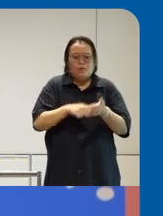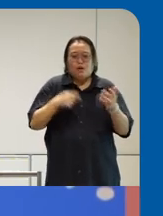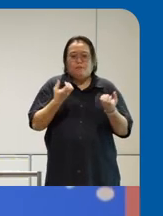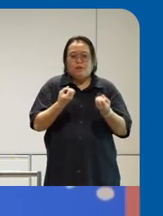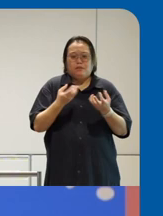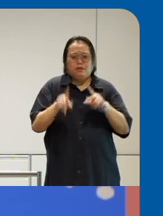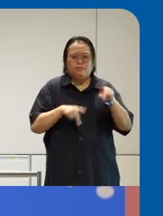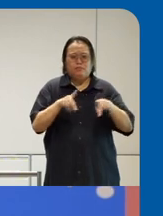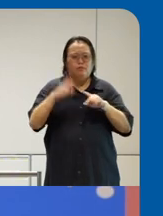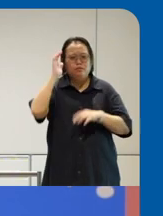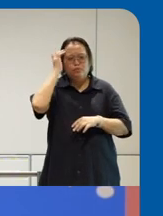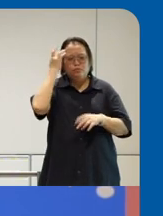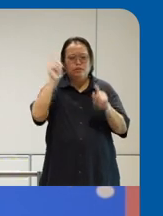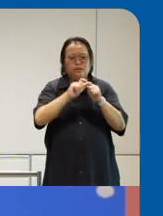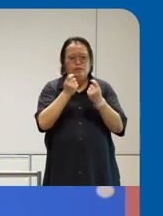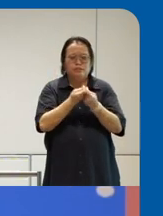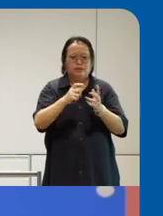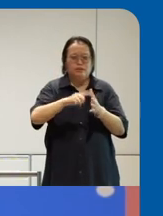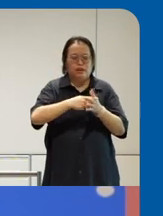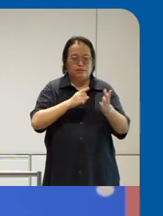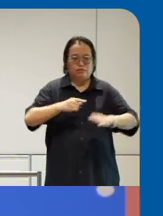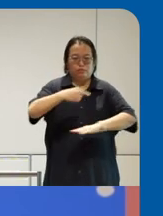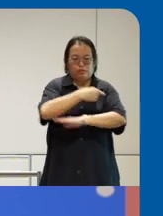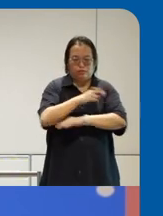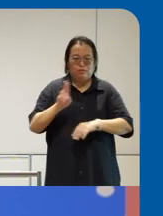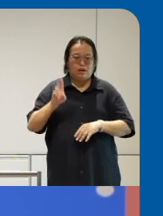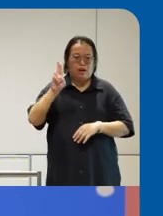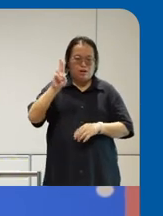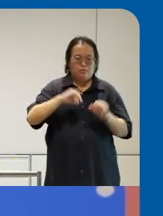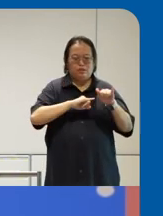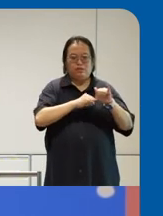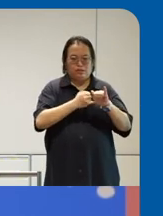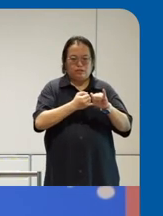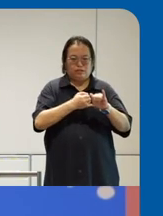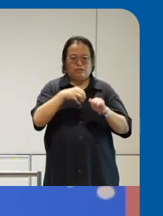started out as a ground up initiative in Gtech it was just a bunch of Engineers and designers